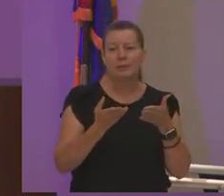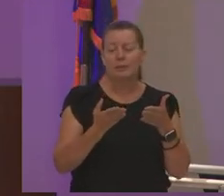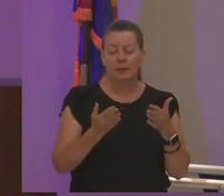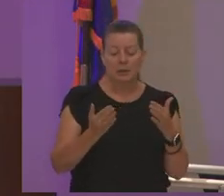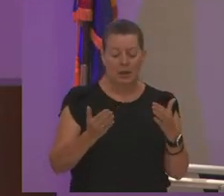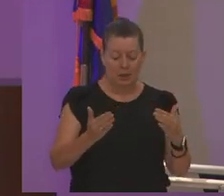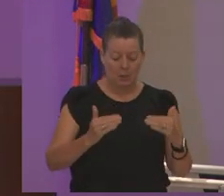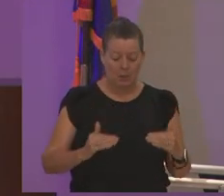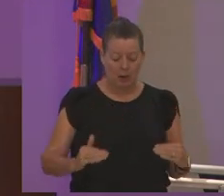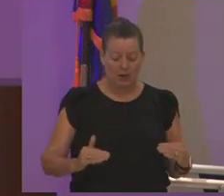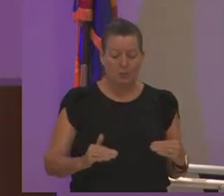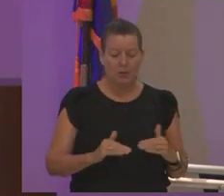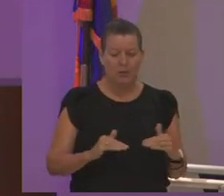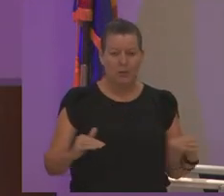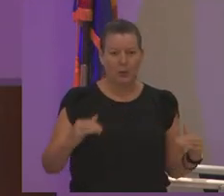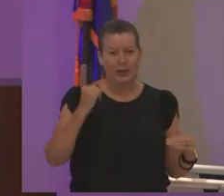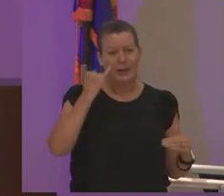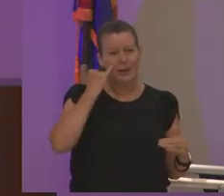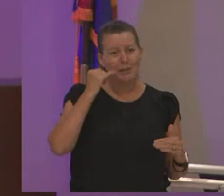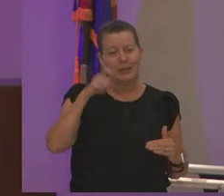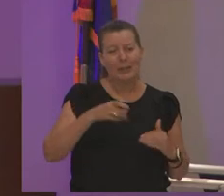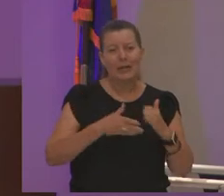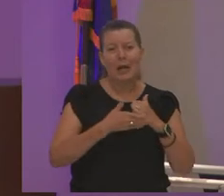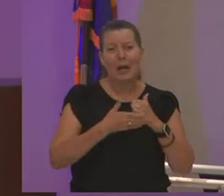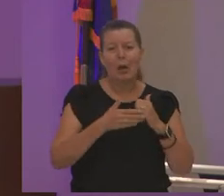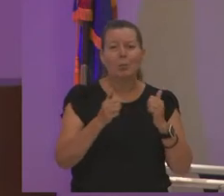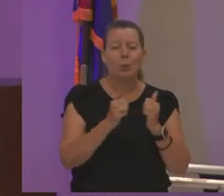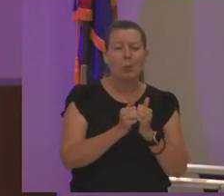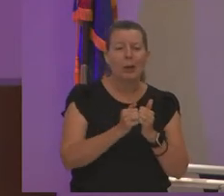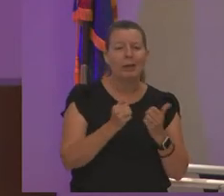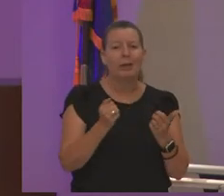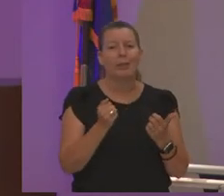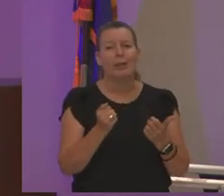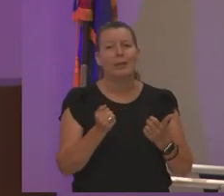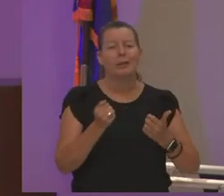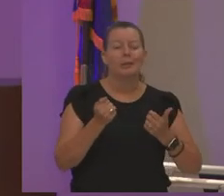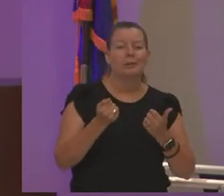which is if they need help with utilities help with rent help with immunizations anything they